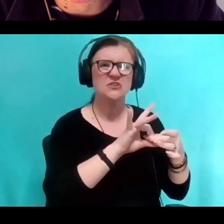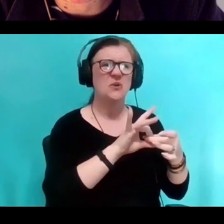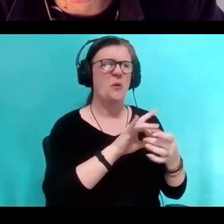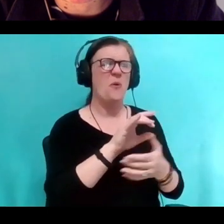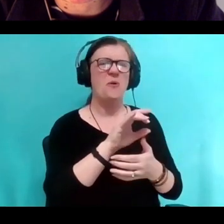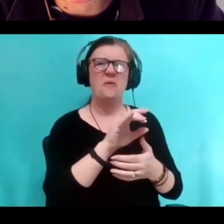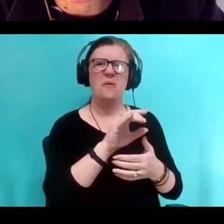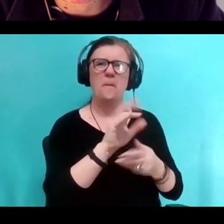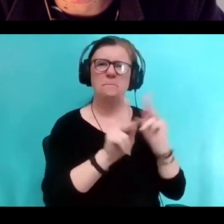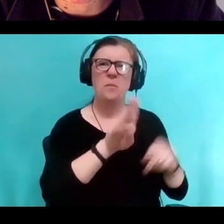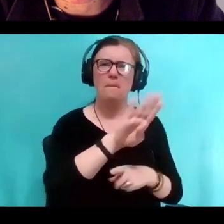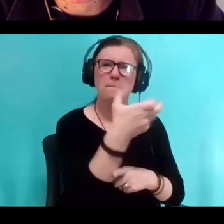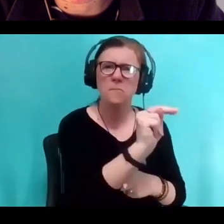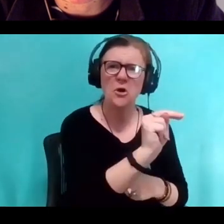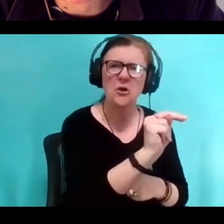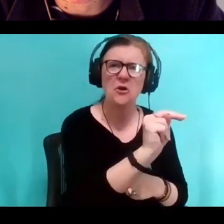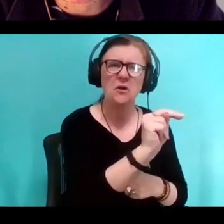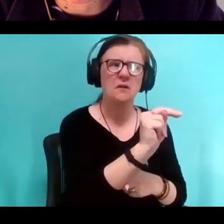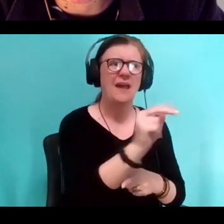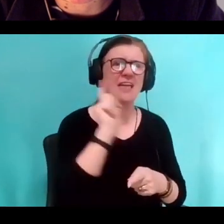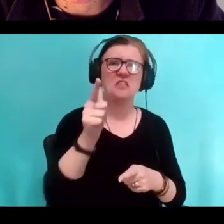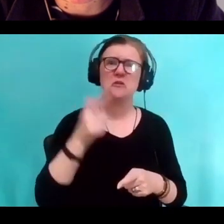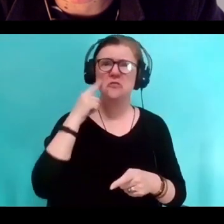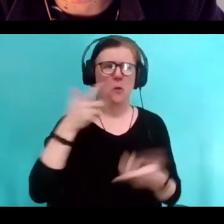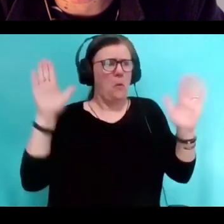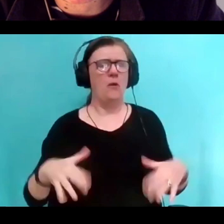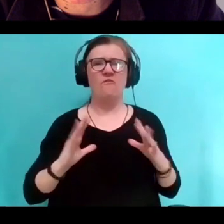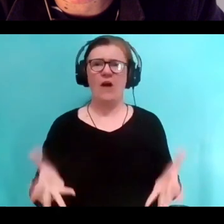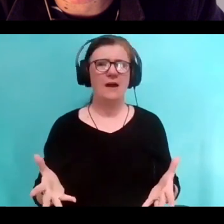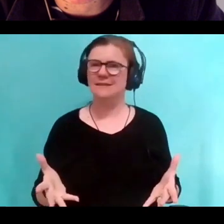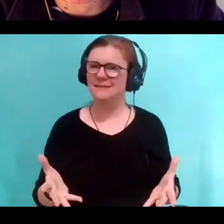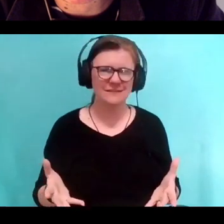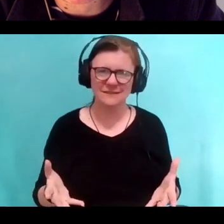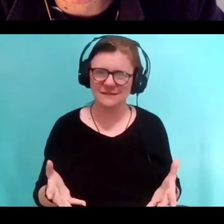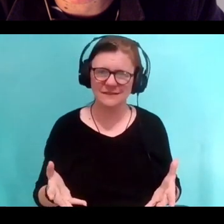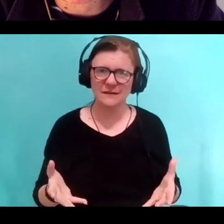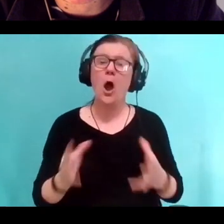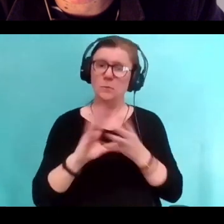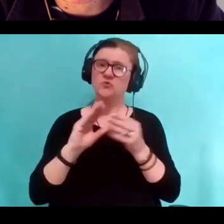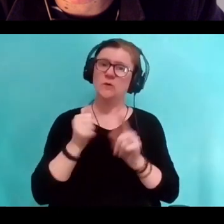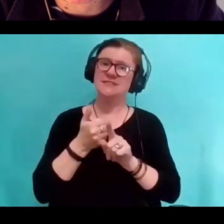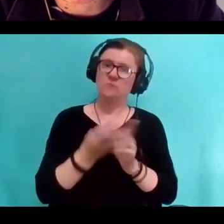and then think it's all gonna be okay. That you can tell a story that's still true and still real